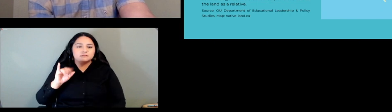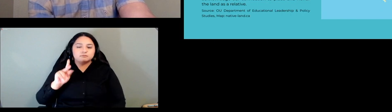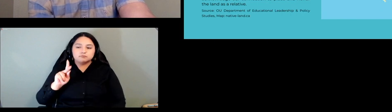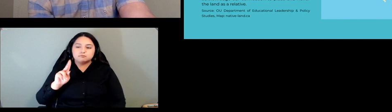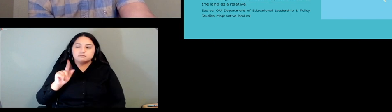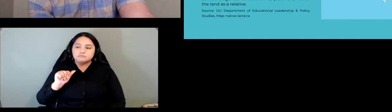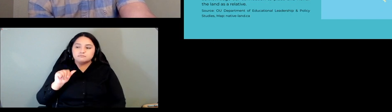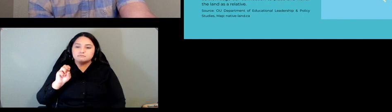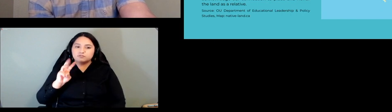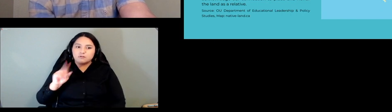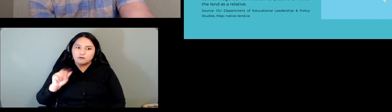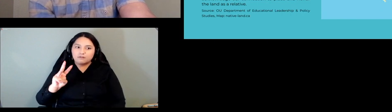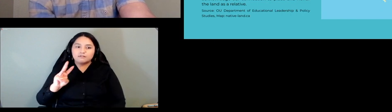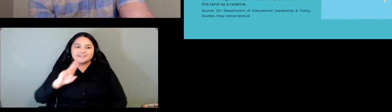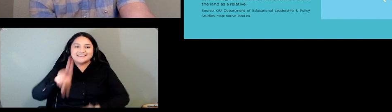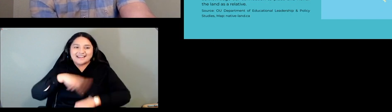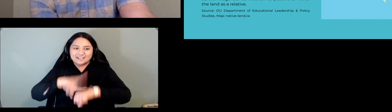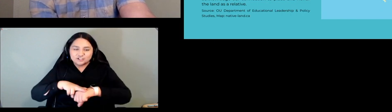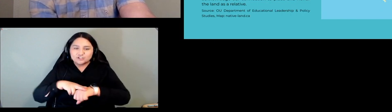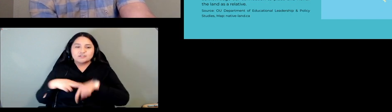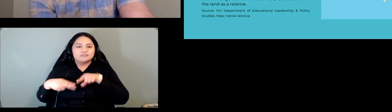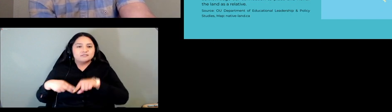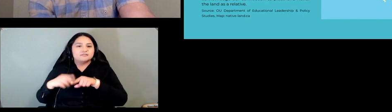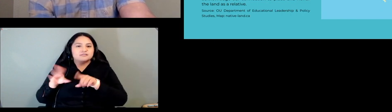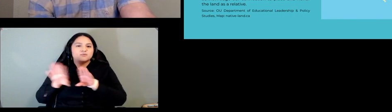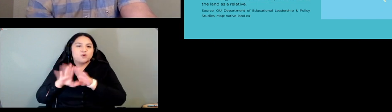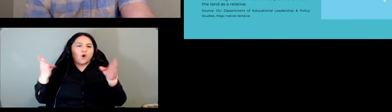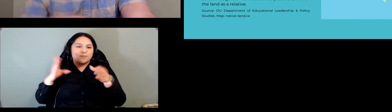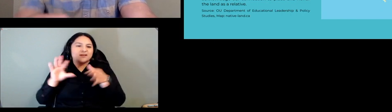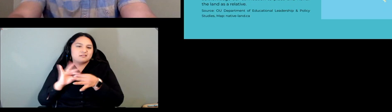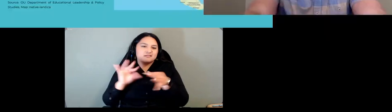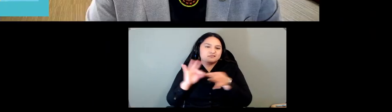Lokosh will offer opening words in his indigenous language Chickasaw.